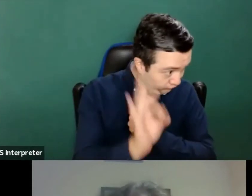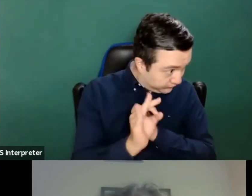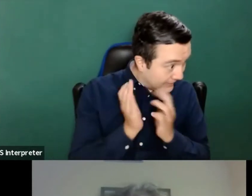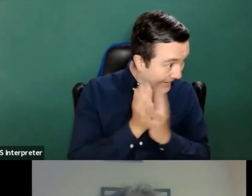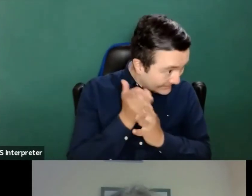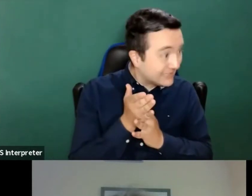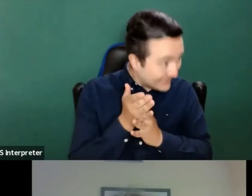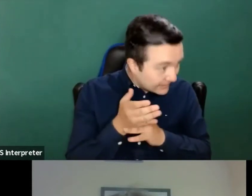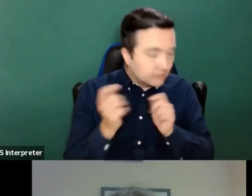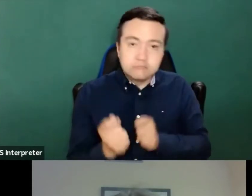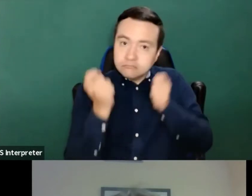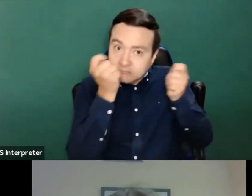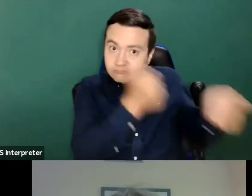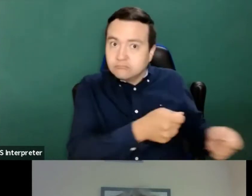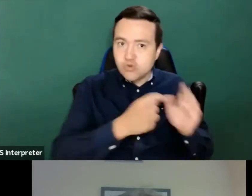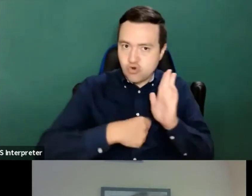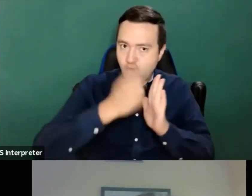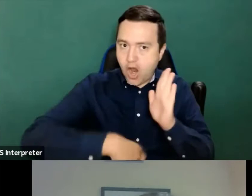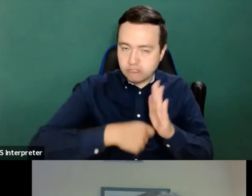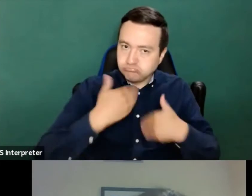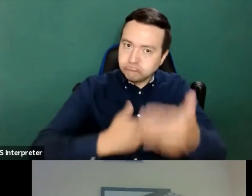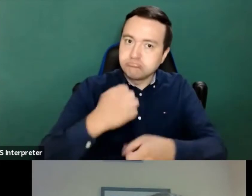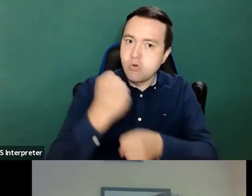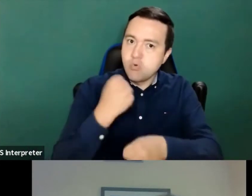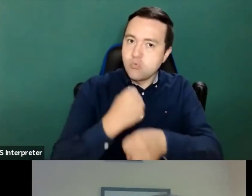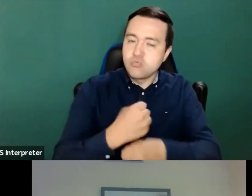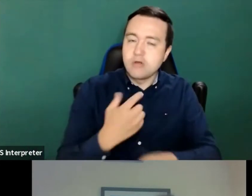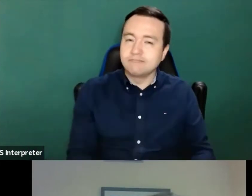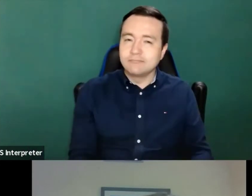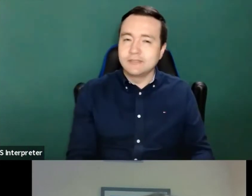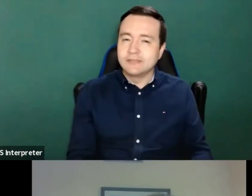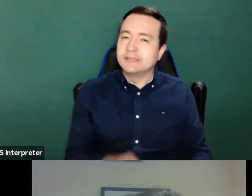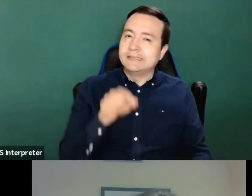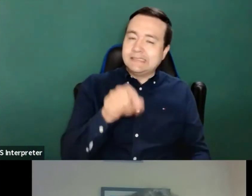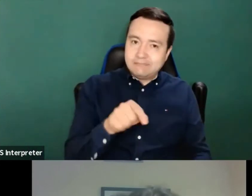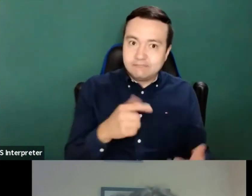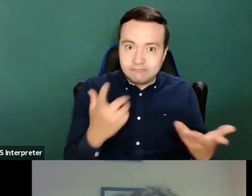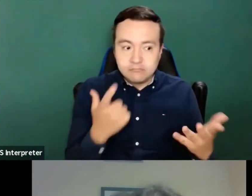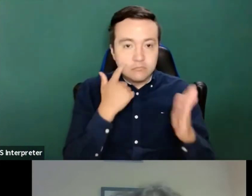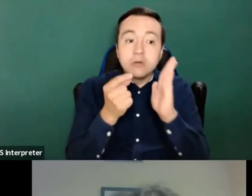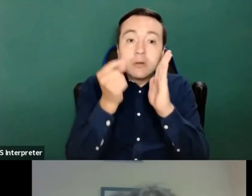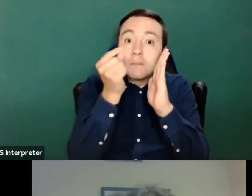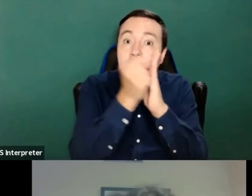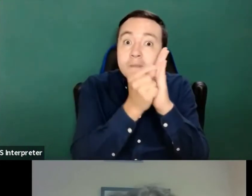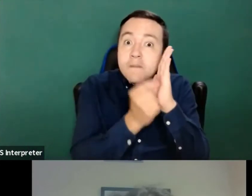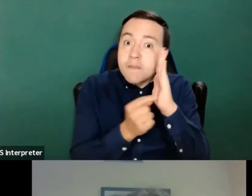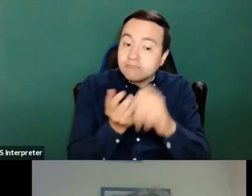This should have been one of the next possible inexcusable requirements of many other art.